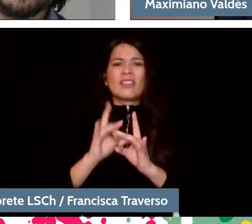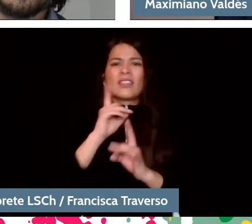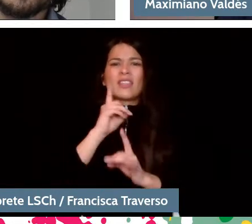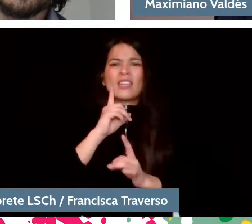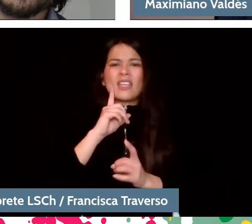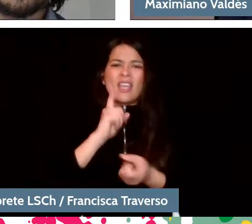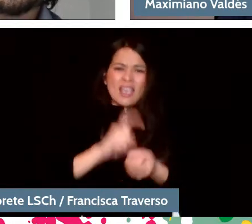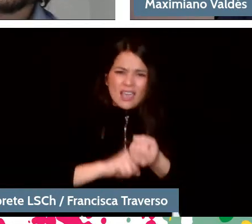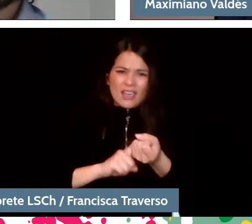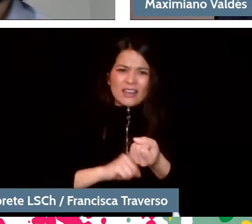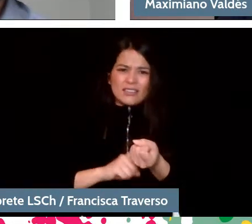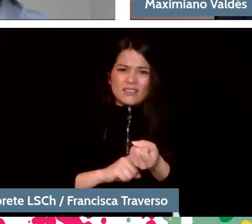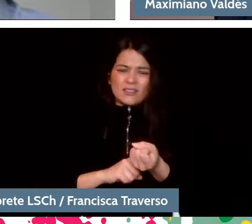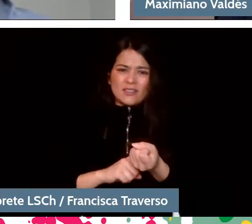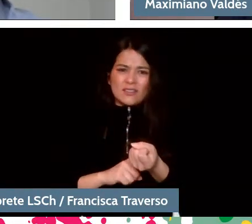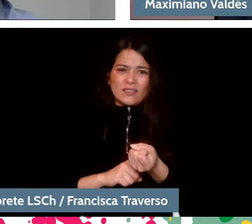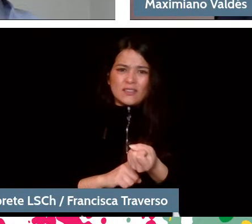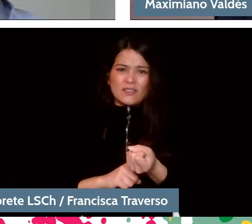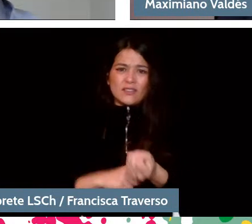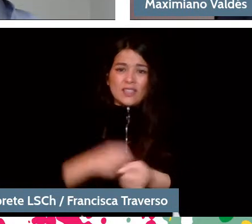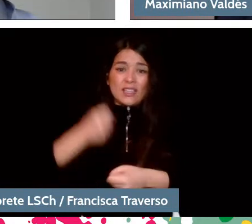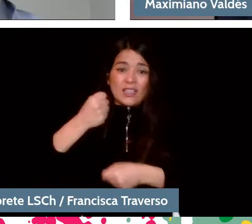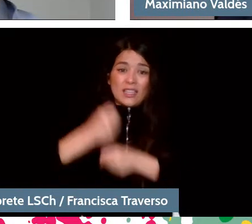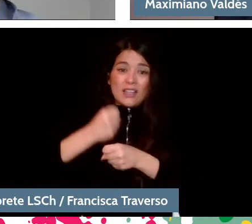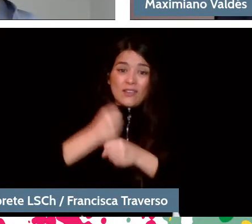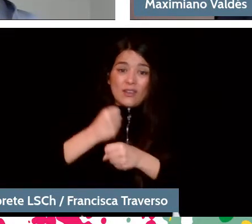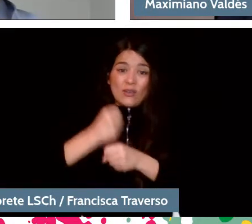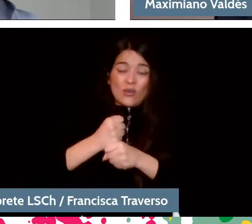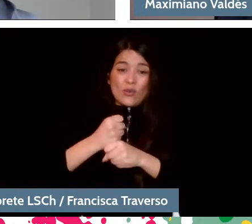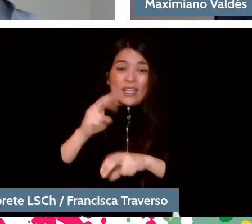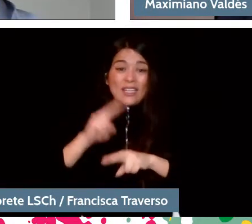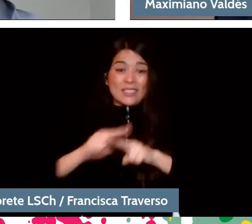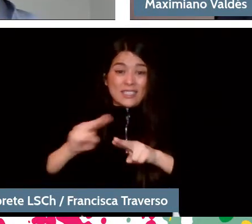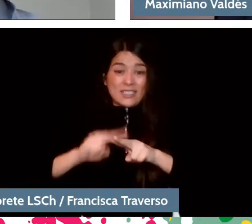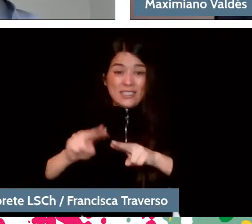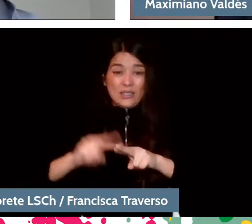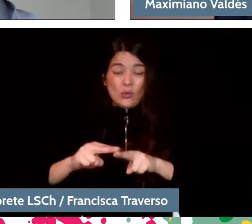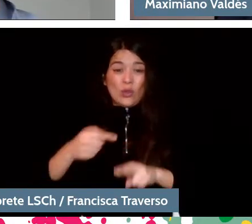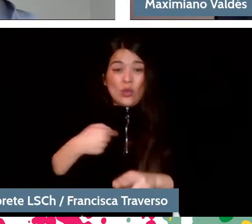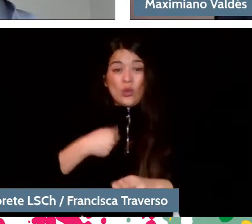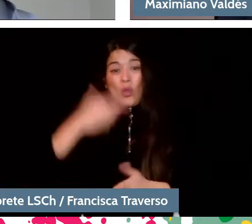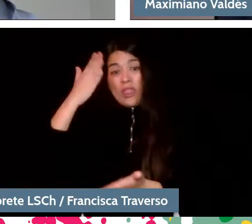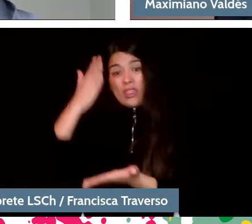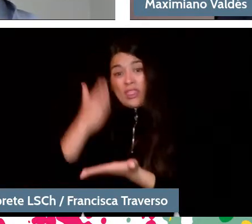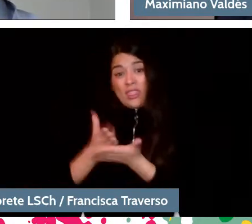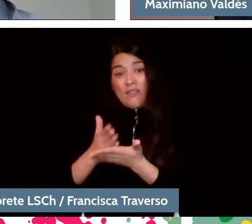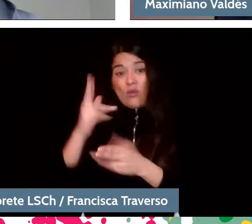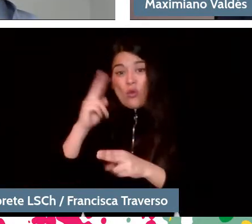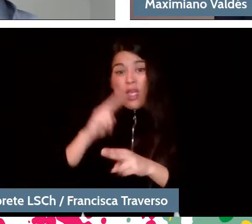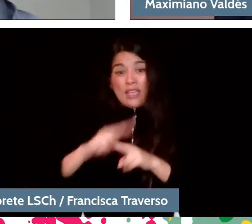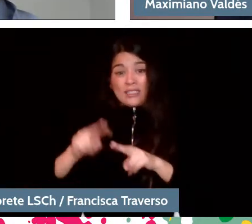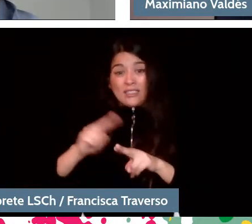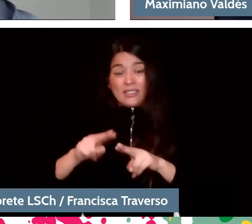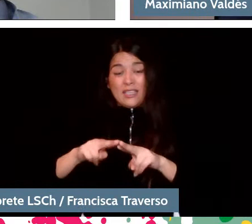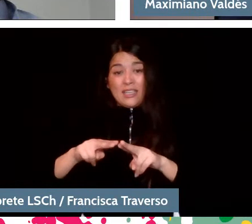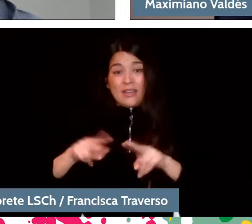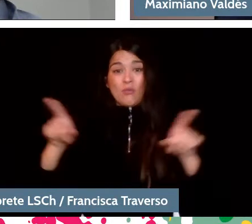Therefore, the work that is done when I have to make music that is already close to the baroque world and, which I had to do a lot during the pandemic,